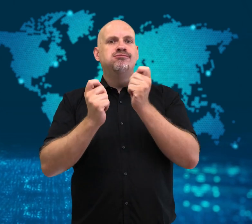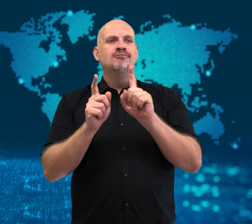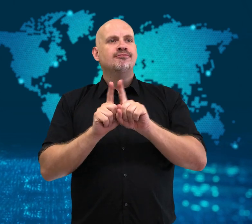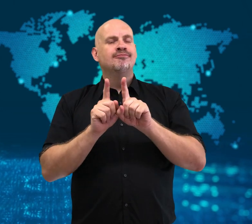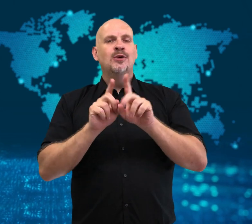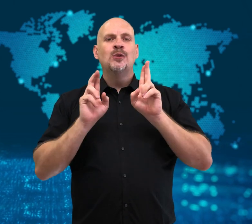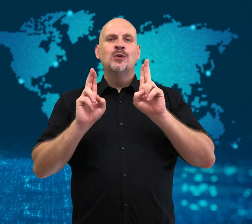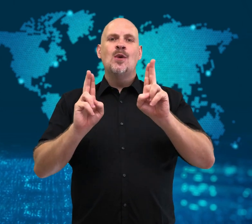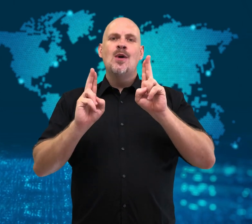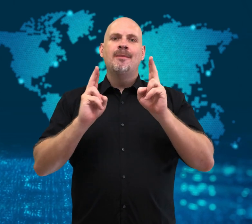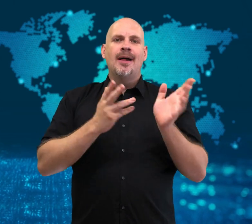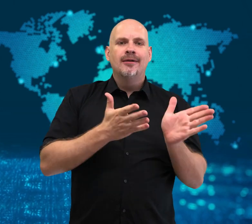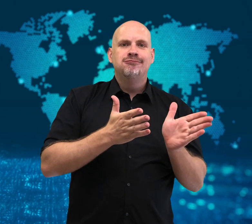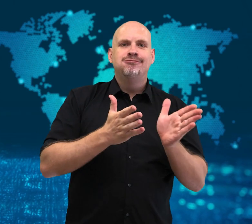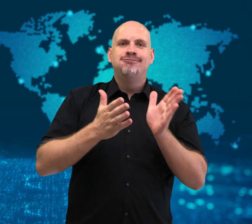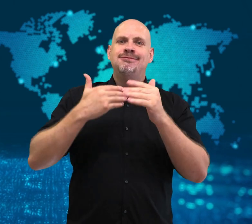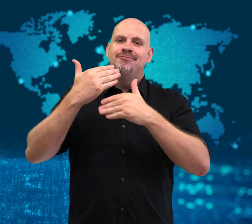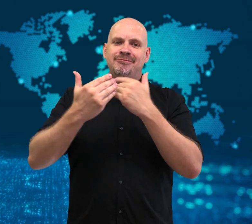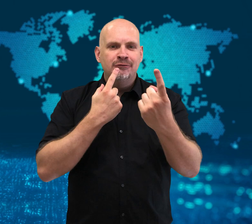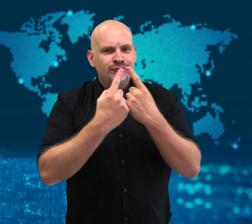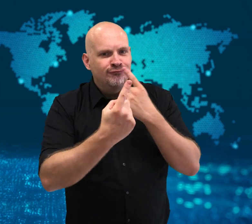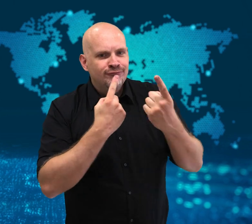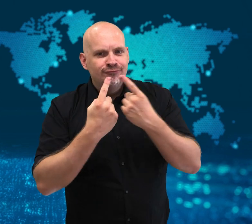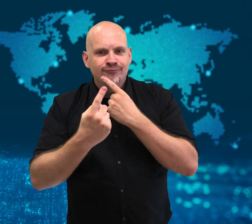is returning to normal